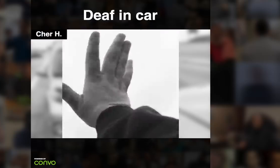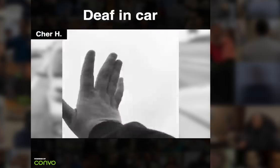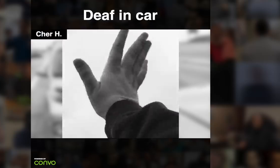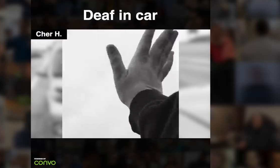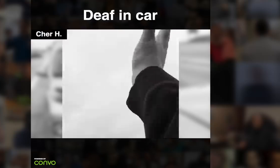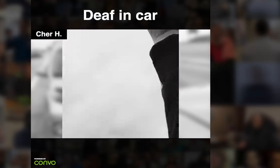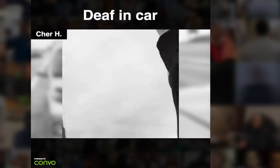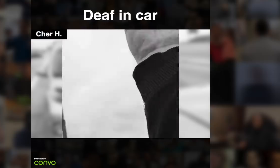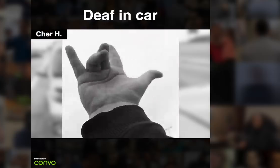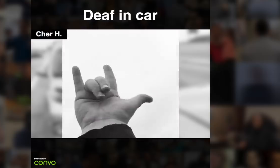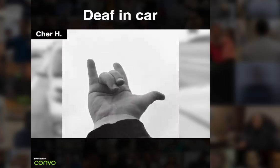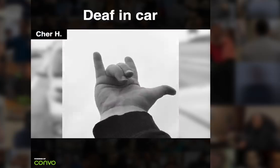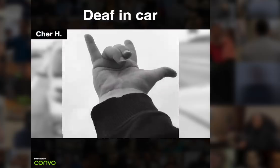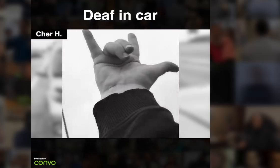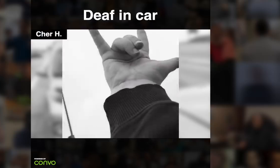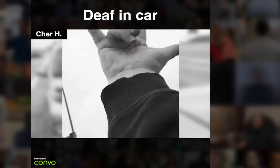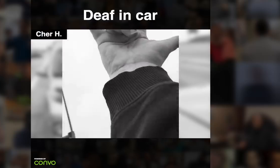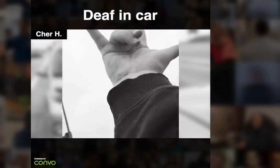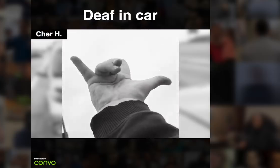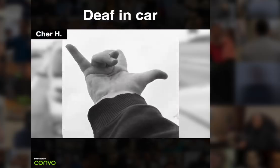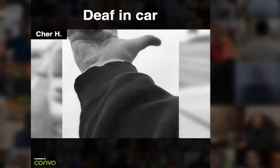Hey, I love you!